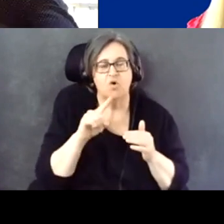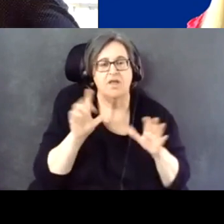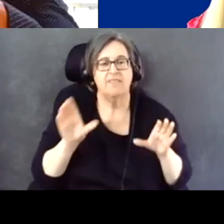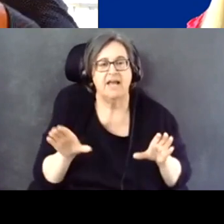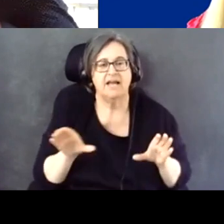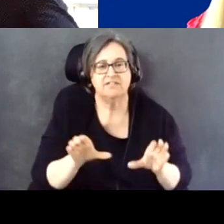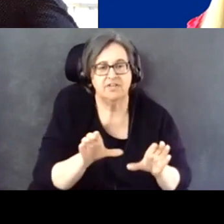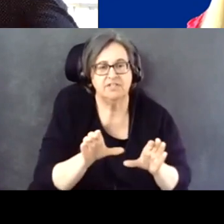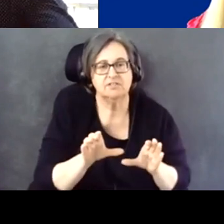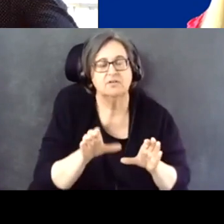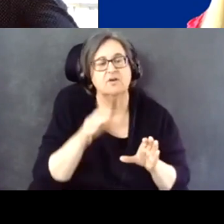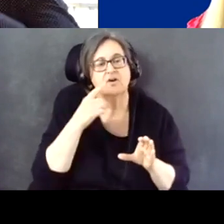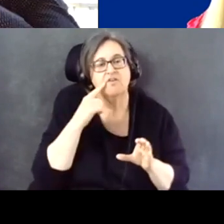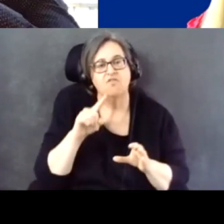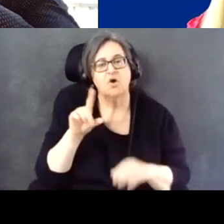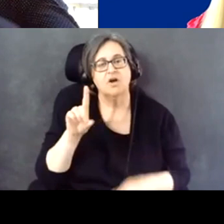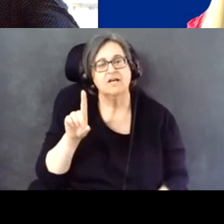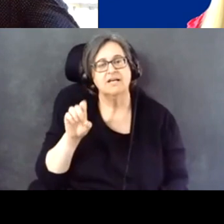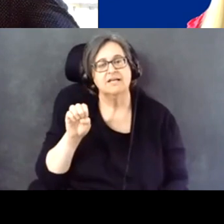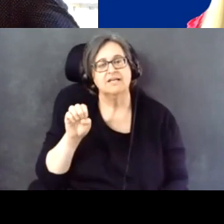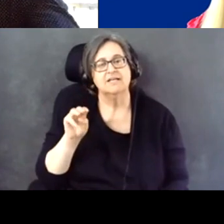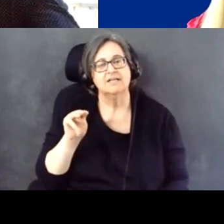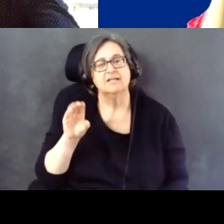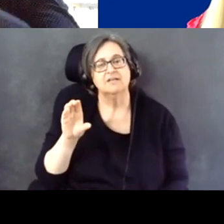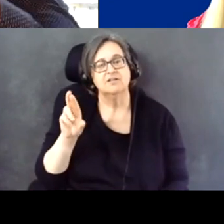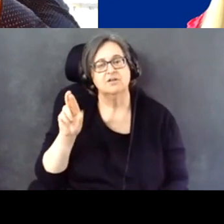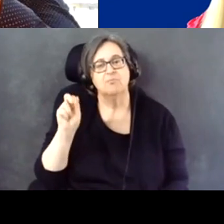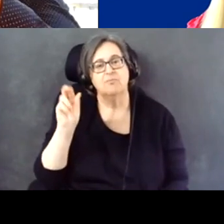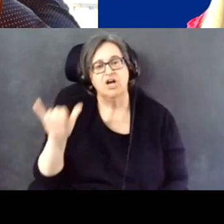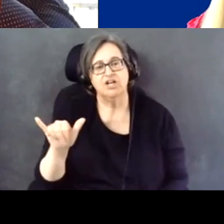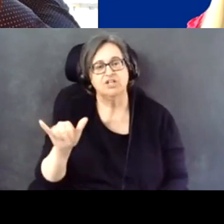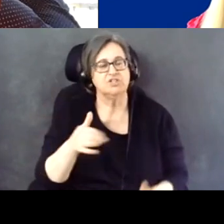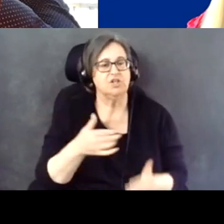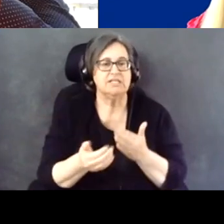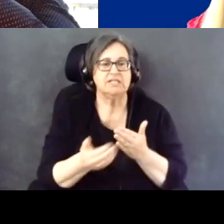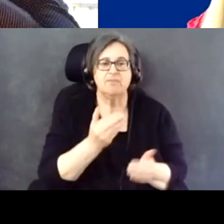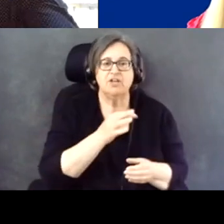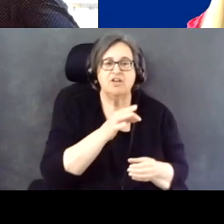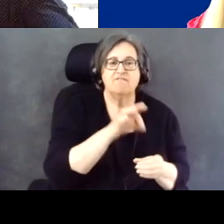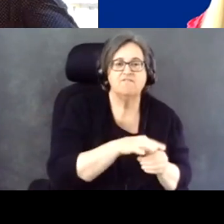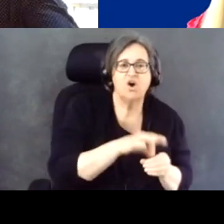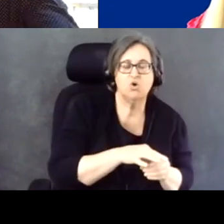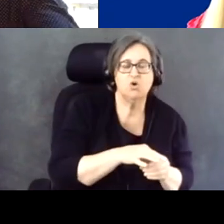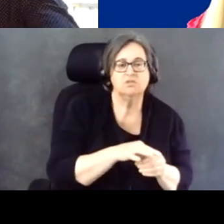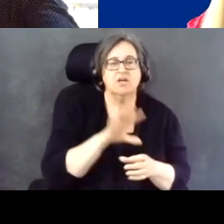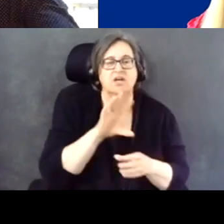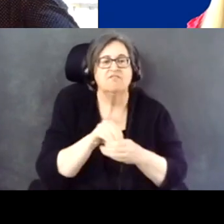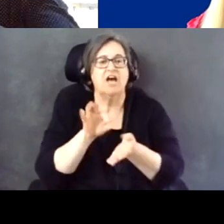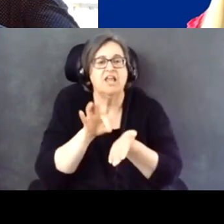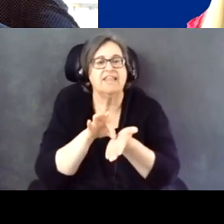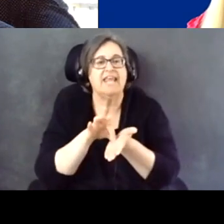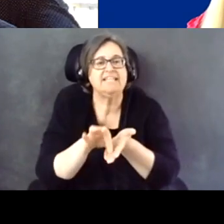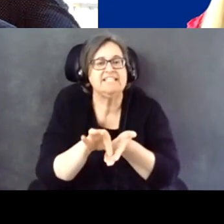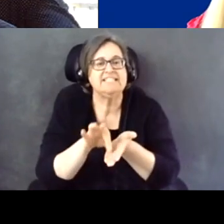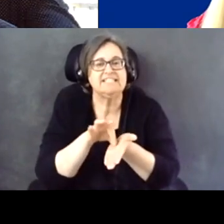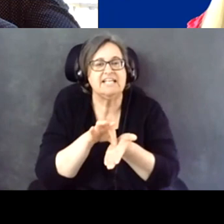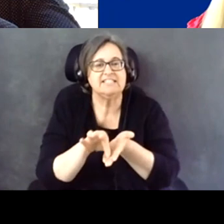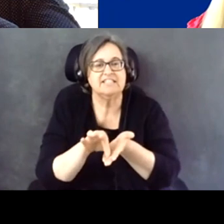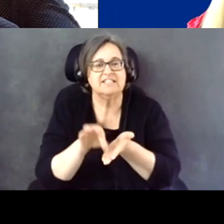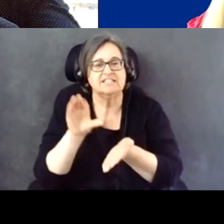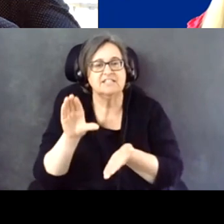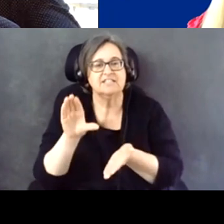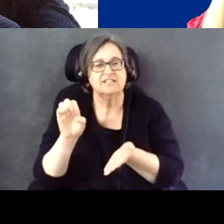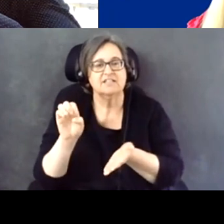of the democracy, whether it's voting, whether it is engaging in the Census, whether it is